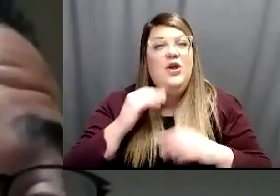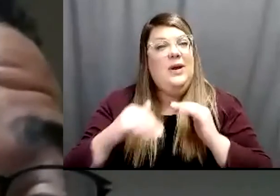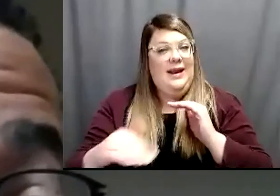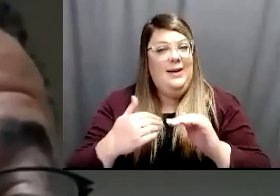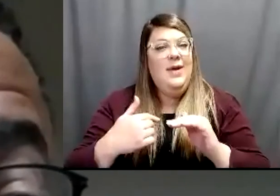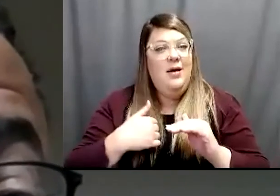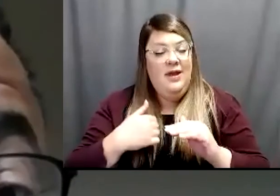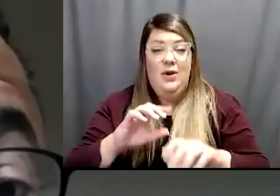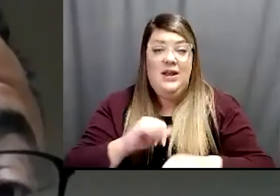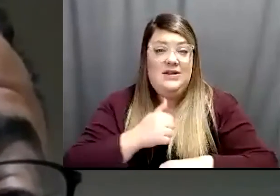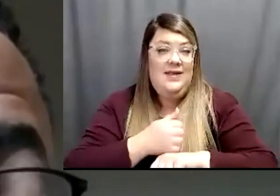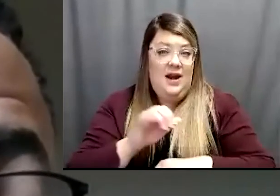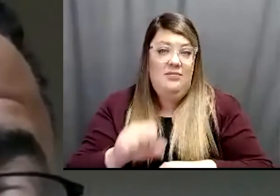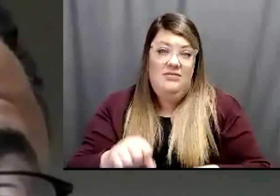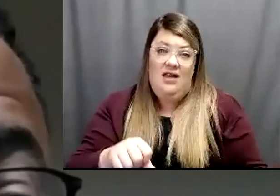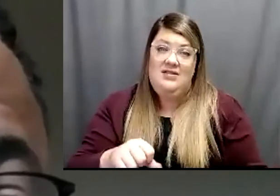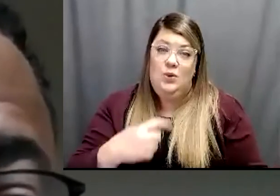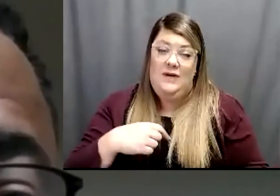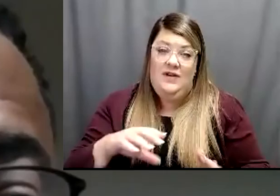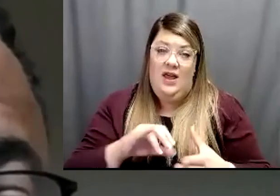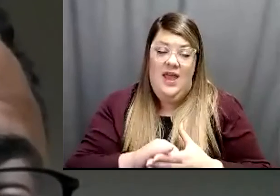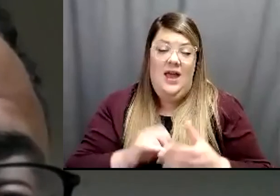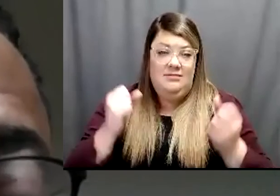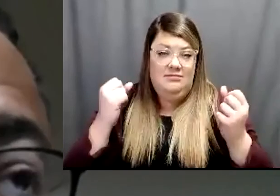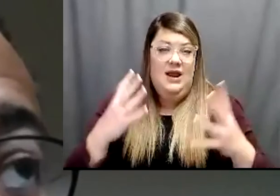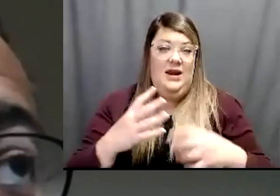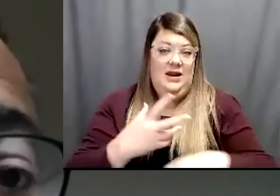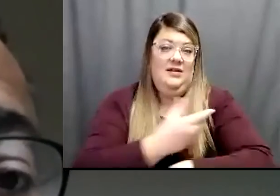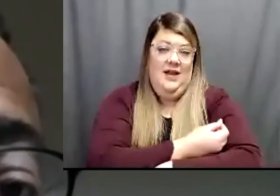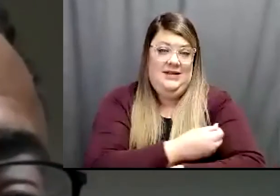honestly something that that we've done. We've done a lot of vaccines not just here in Nogales,